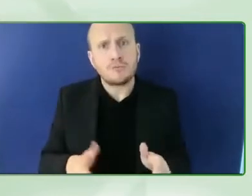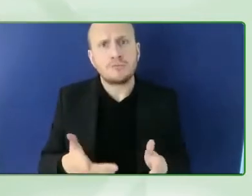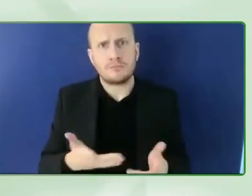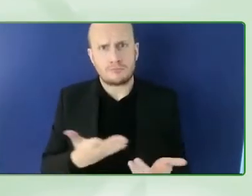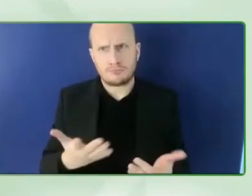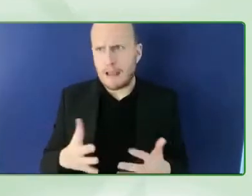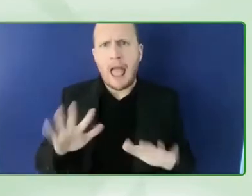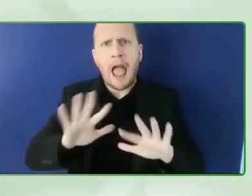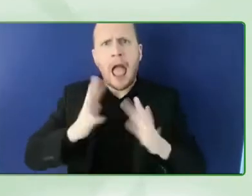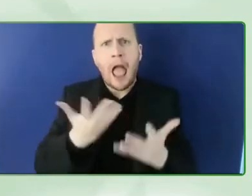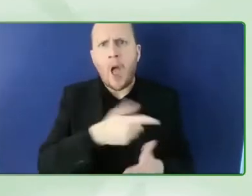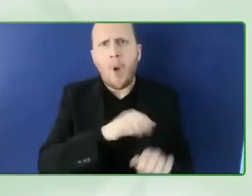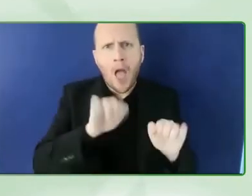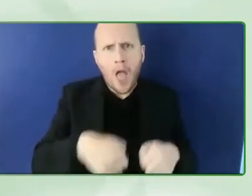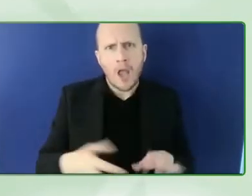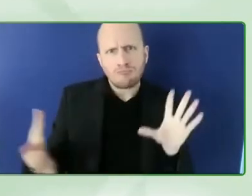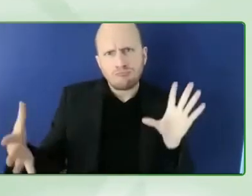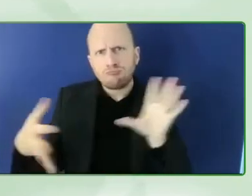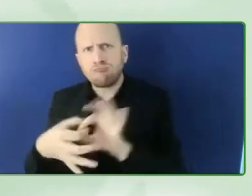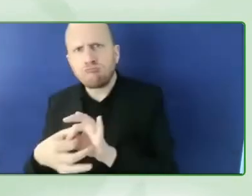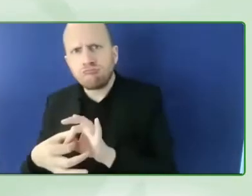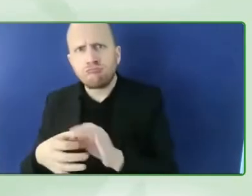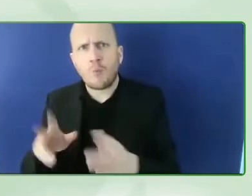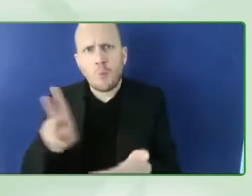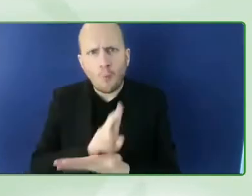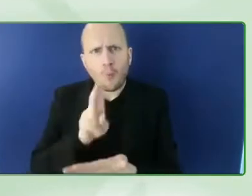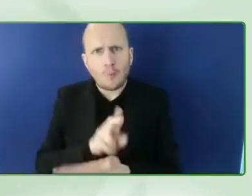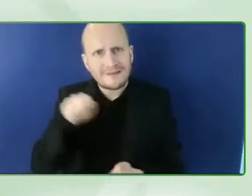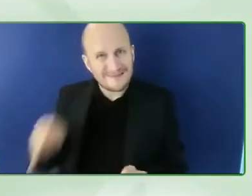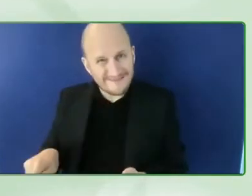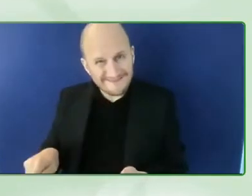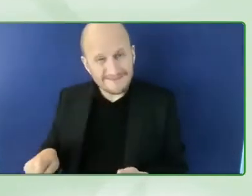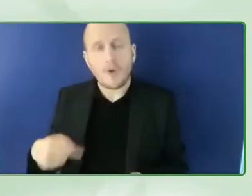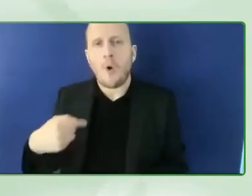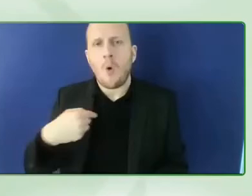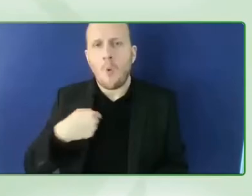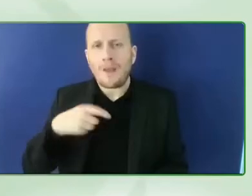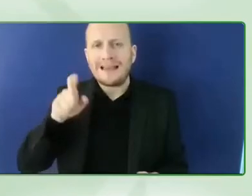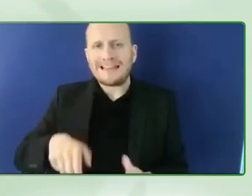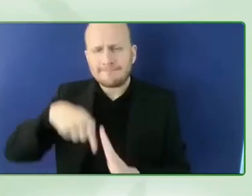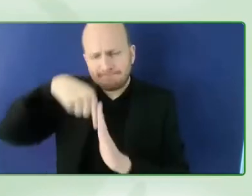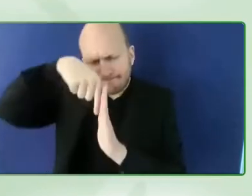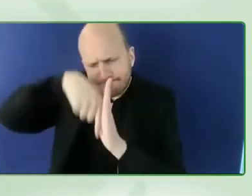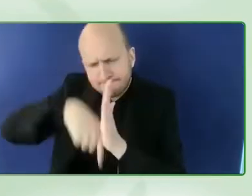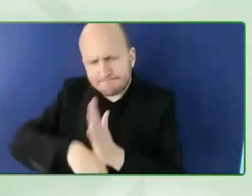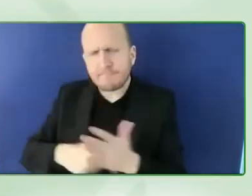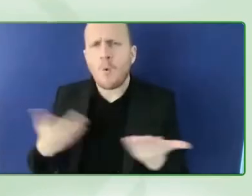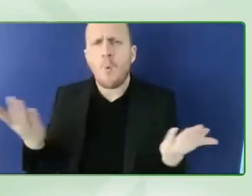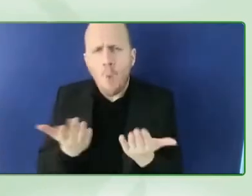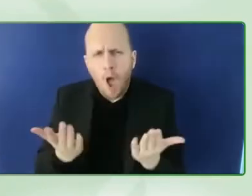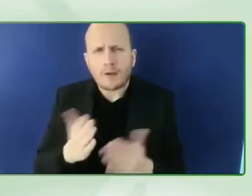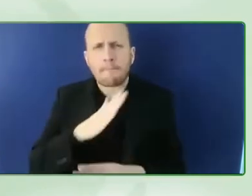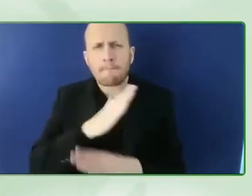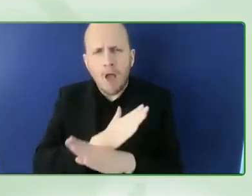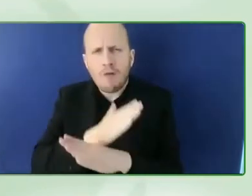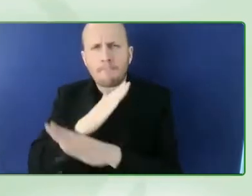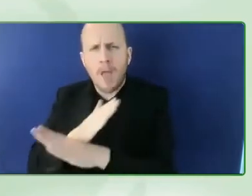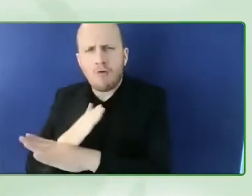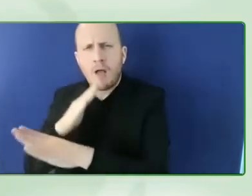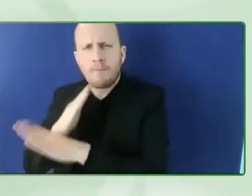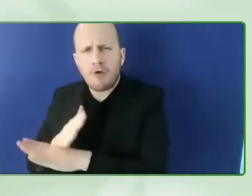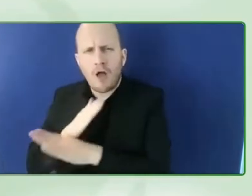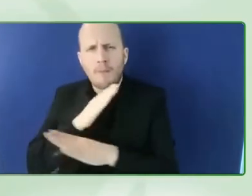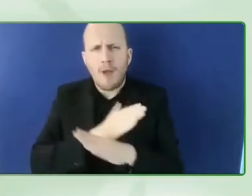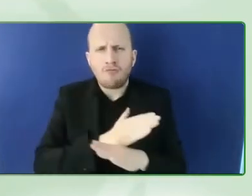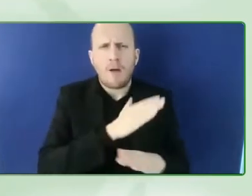all the barriers and this list of barriers we're gonna publish uh